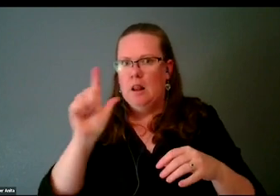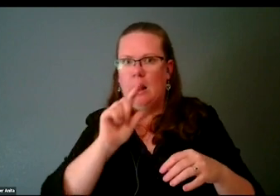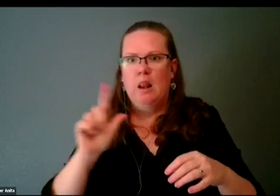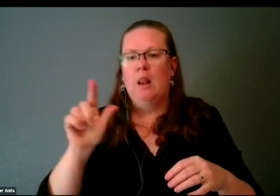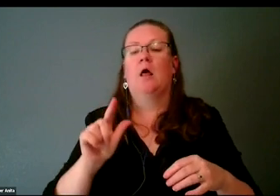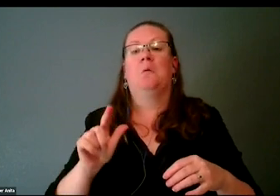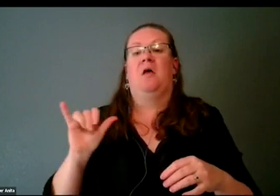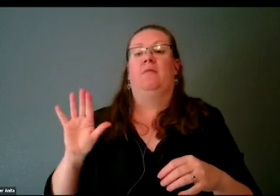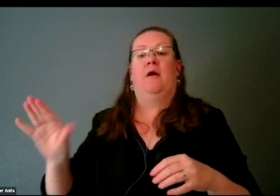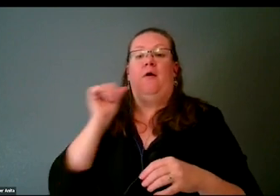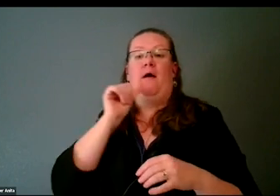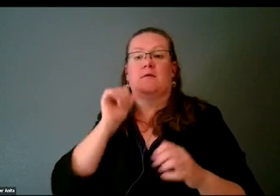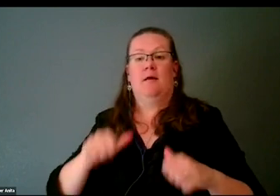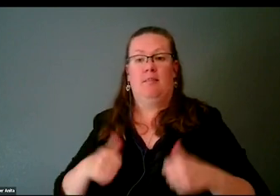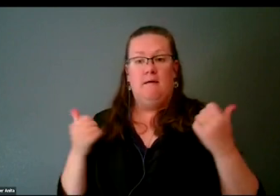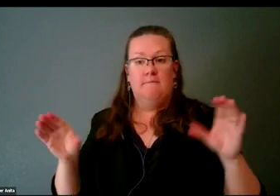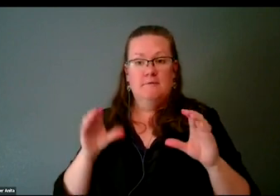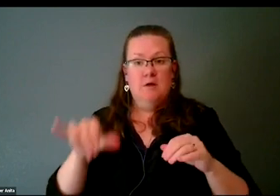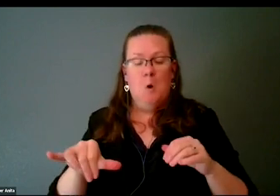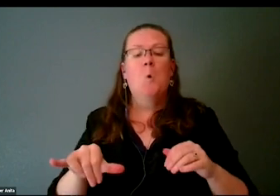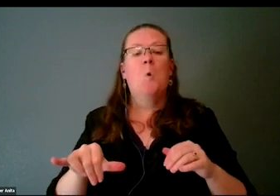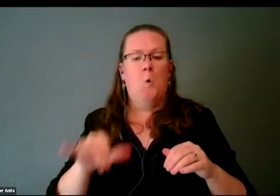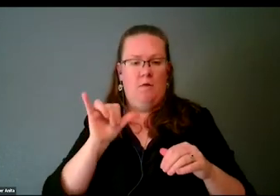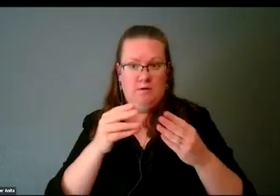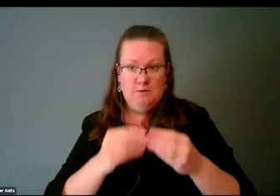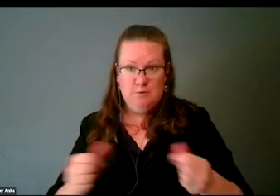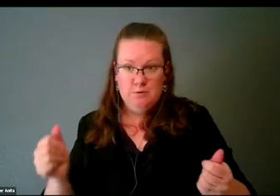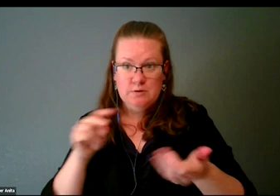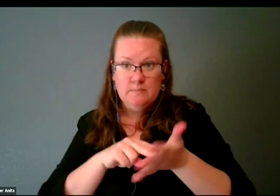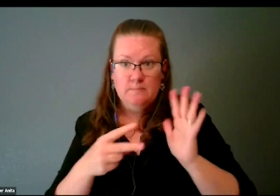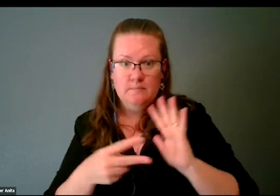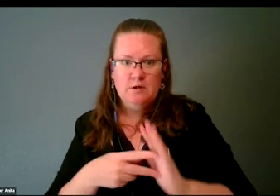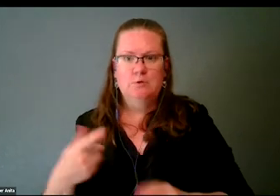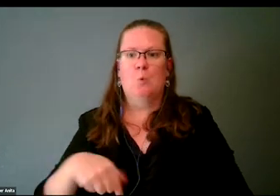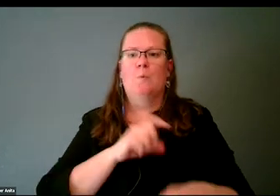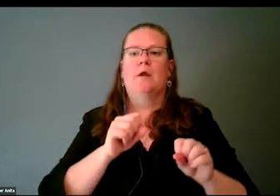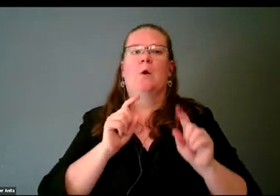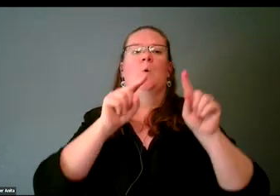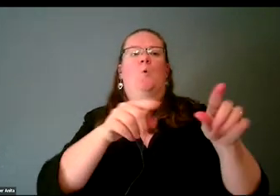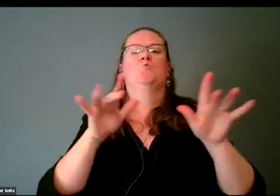Coming up with that solution allows us to go to recording technology and say,